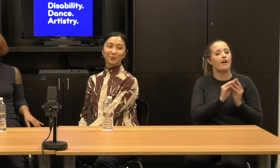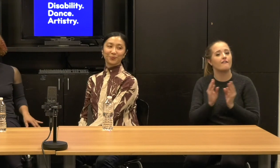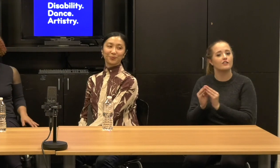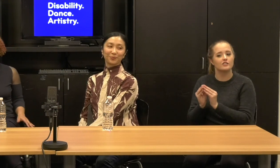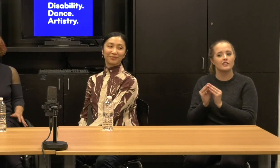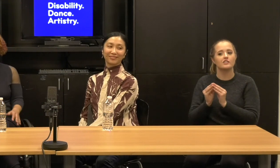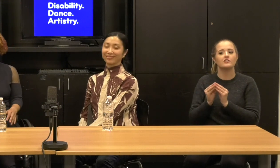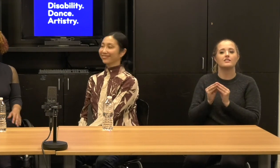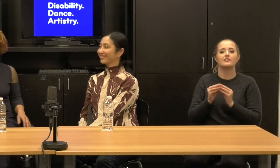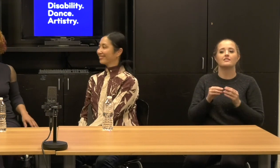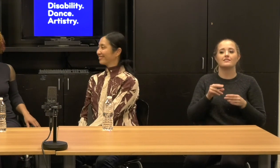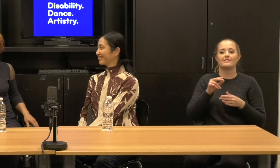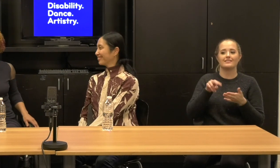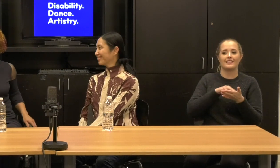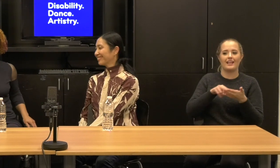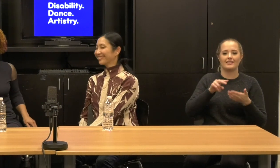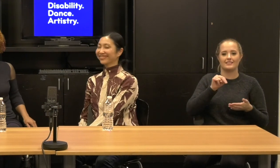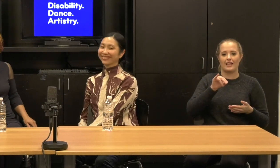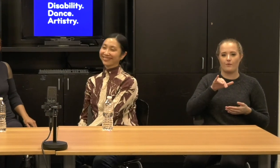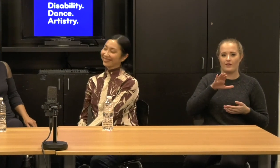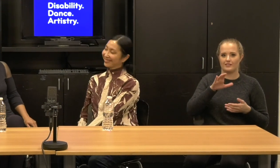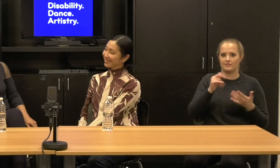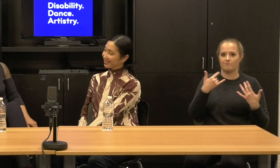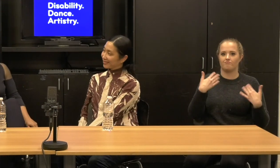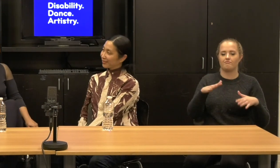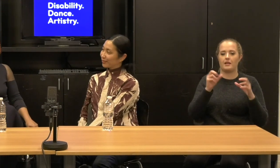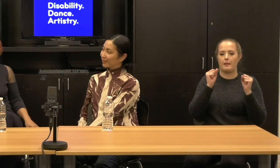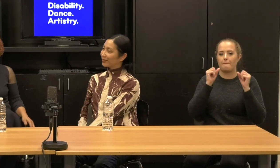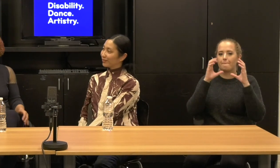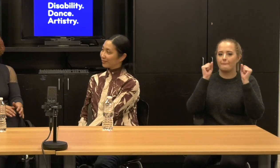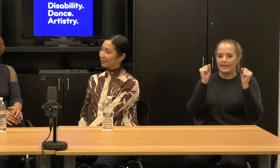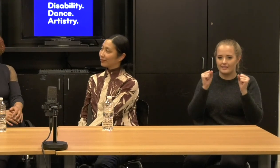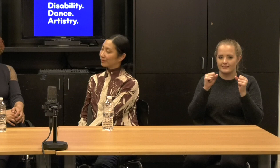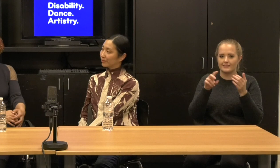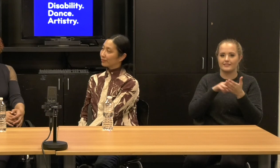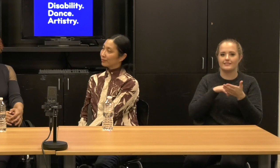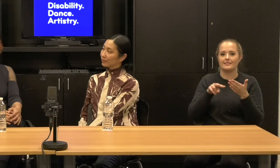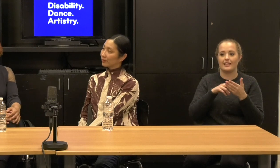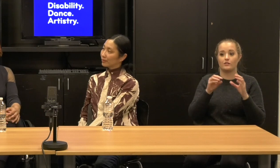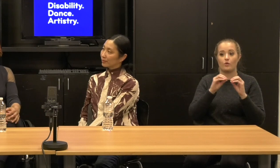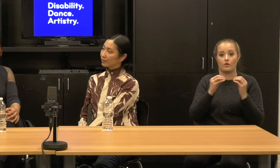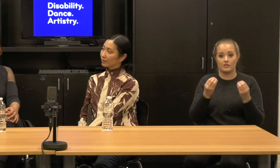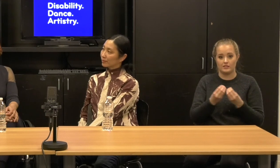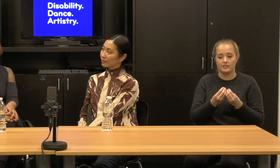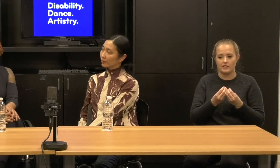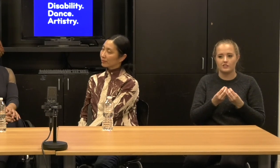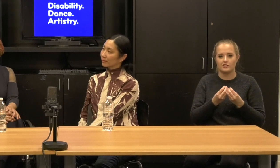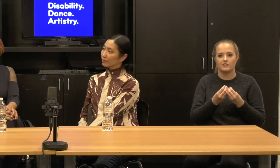service organization has put on as part of their dance, a disability dance artistry fund,